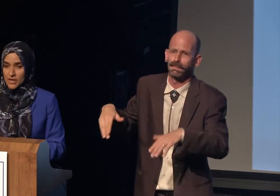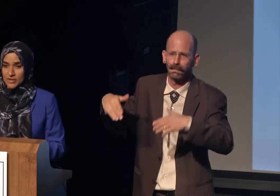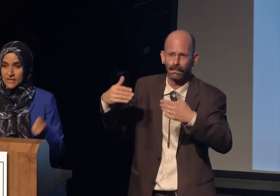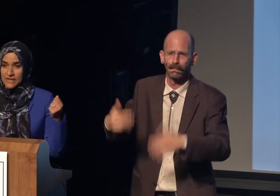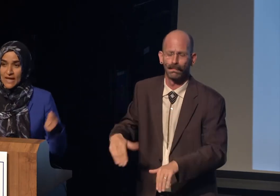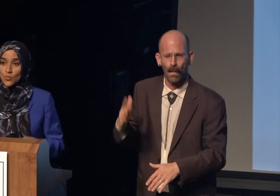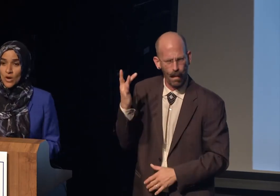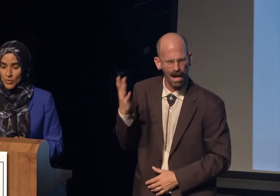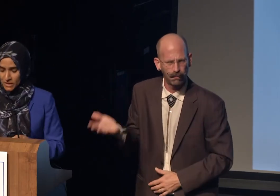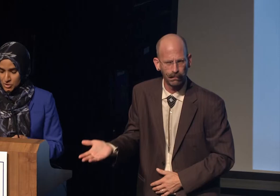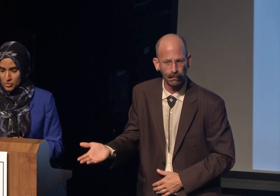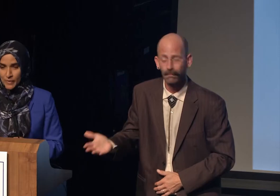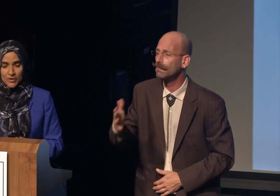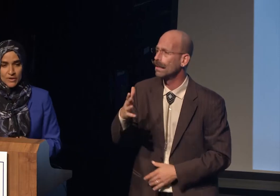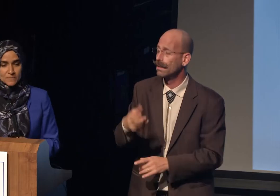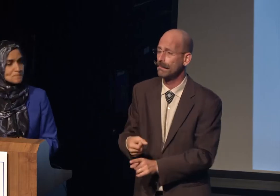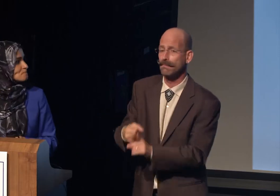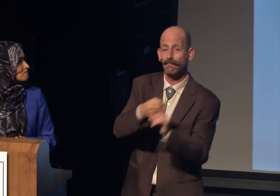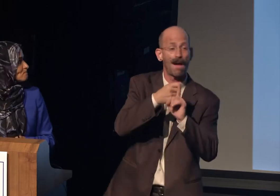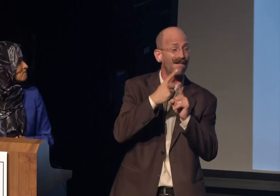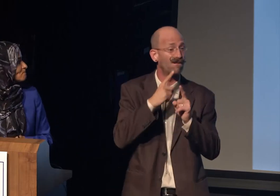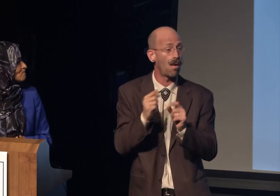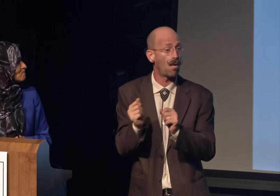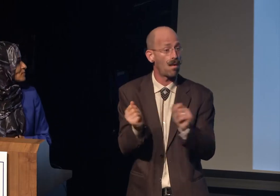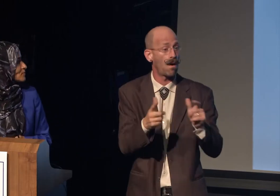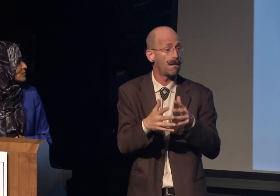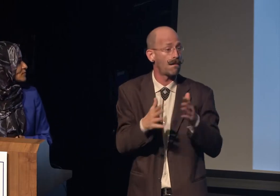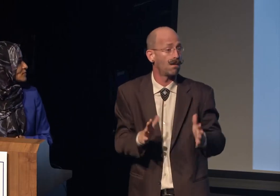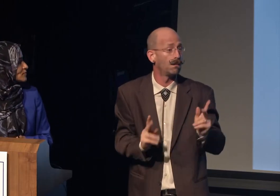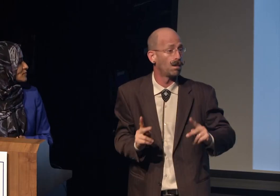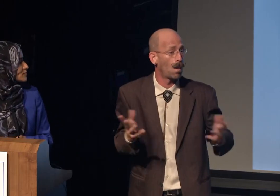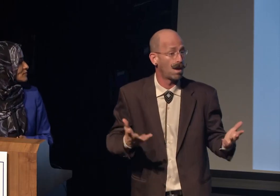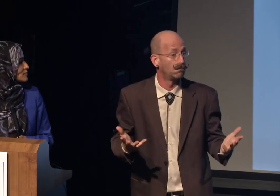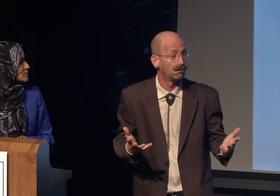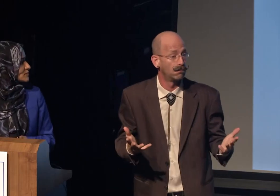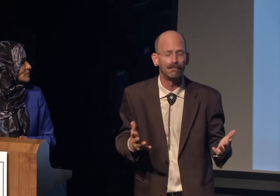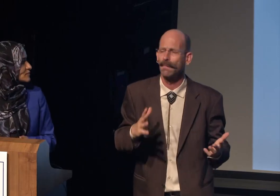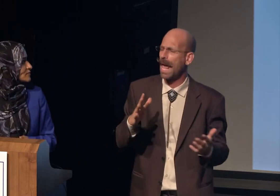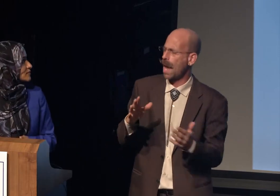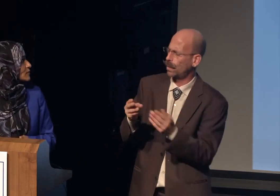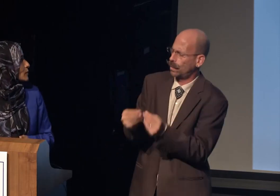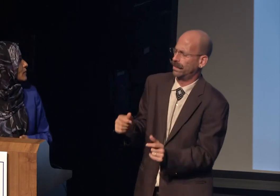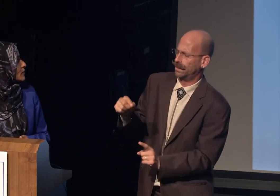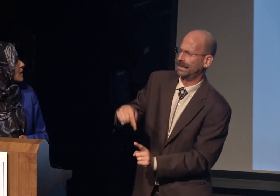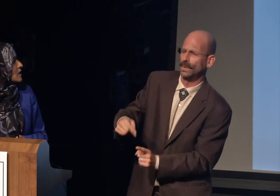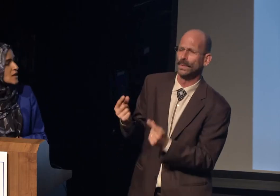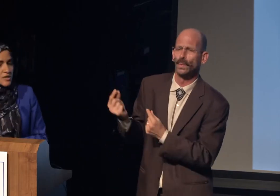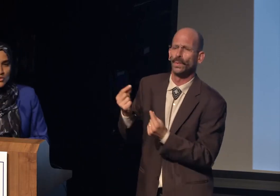and what we can do about it.